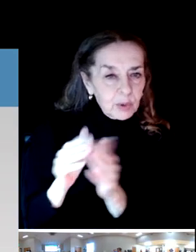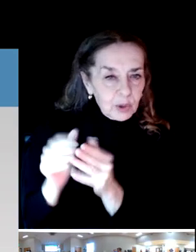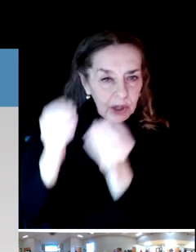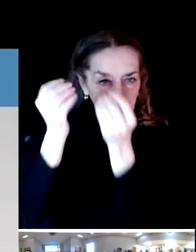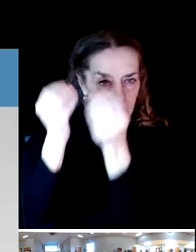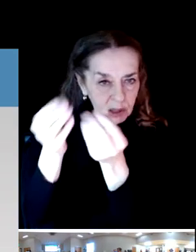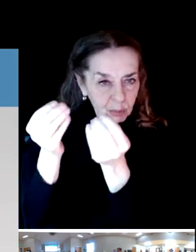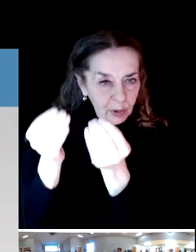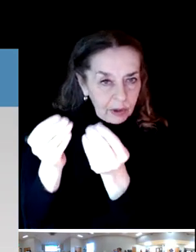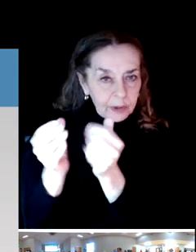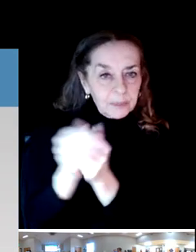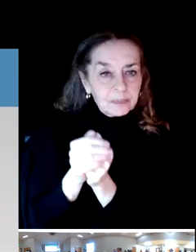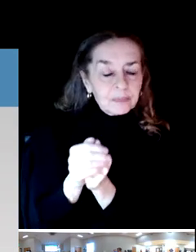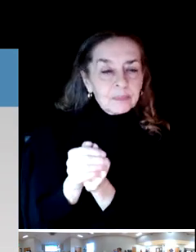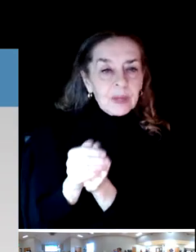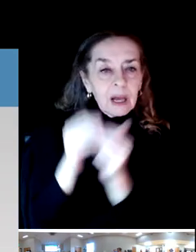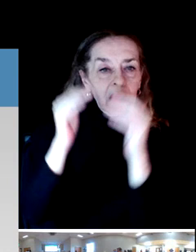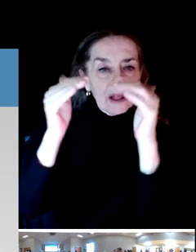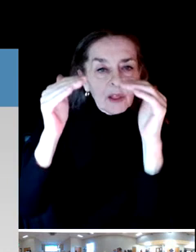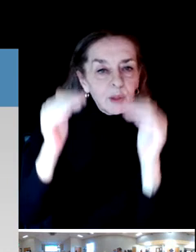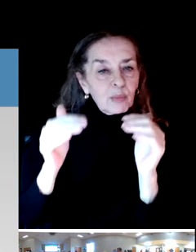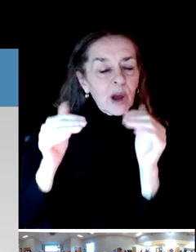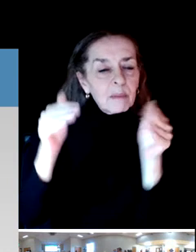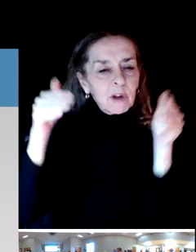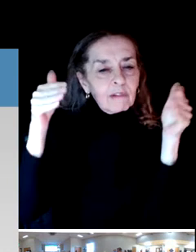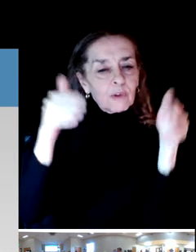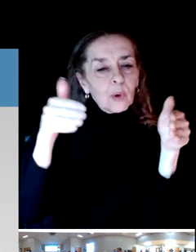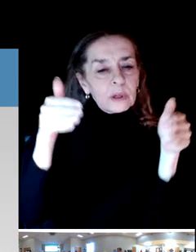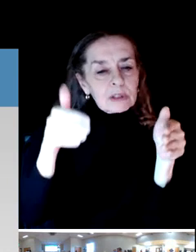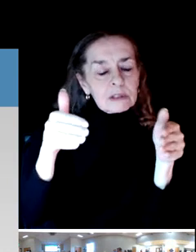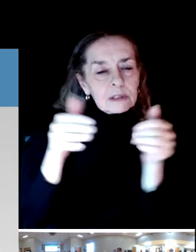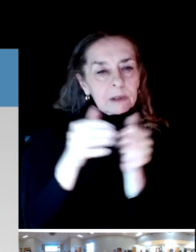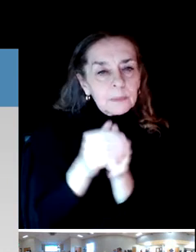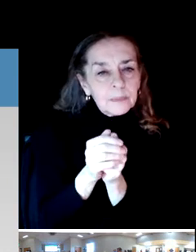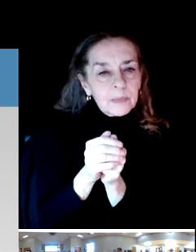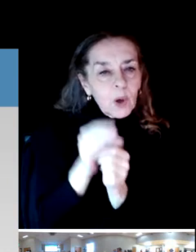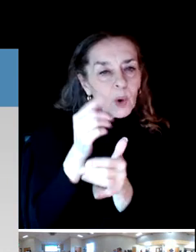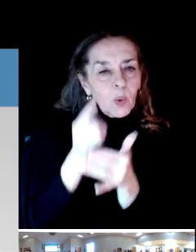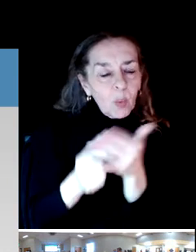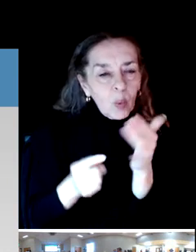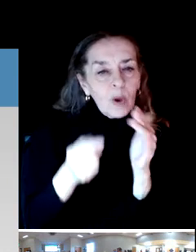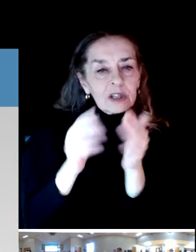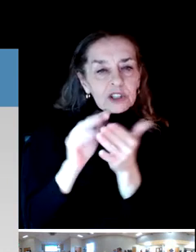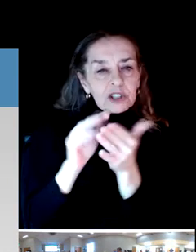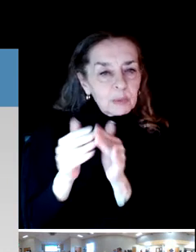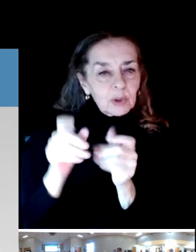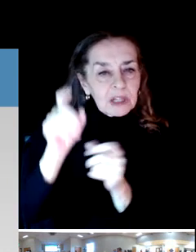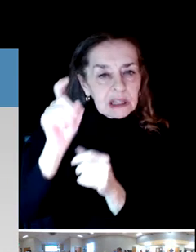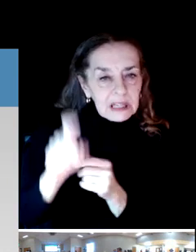But the primary focus, almost all of it, is what does the community need, desire, and